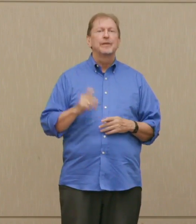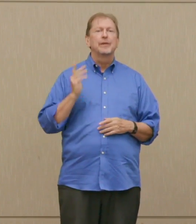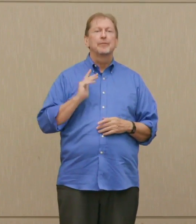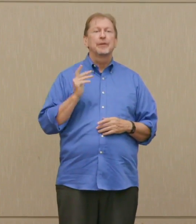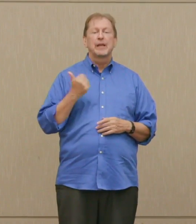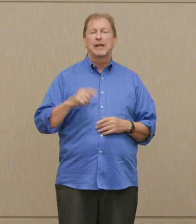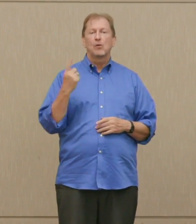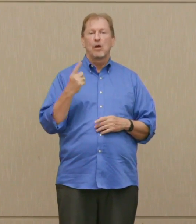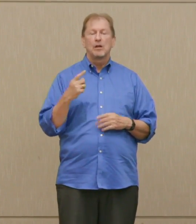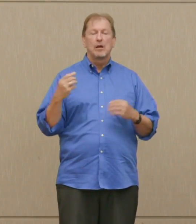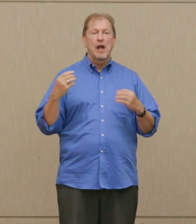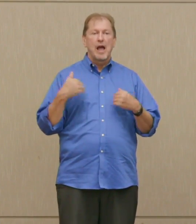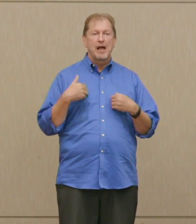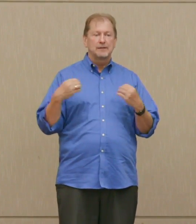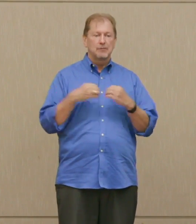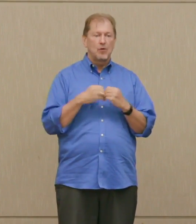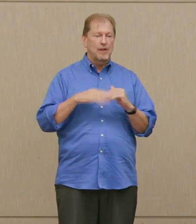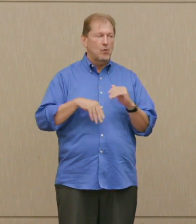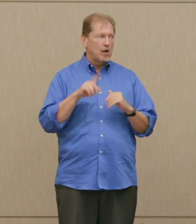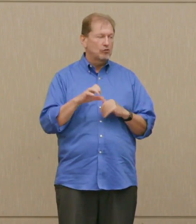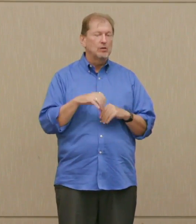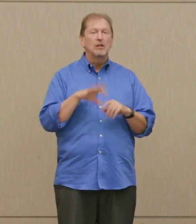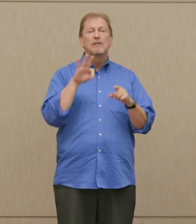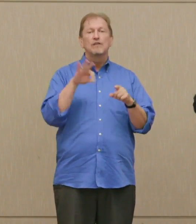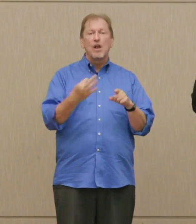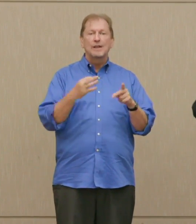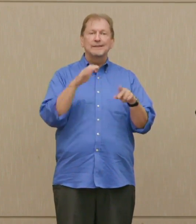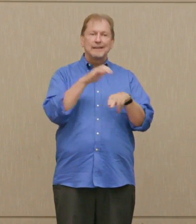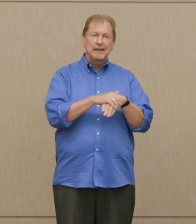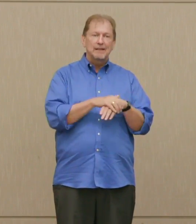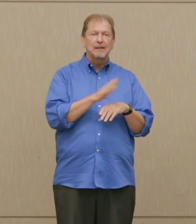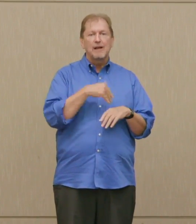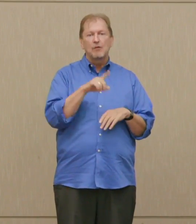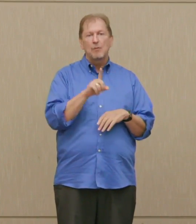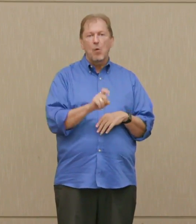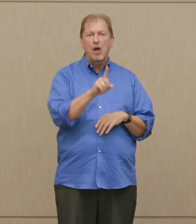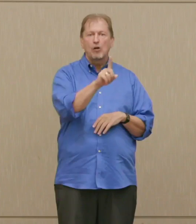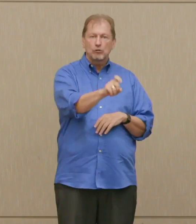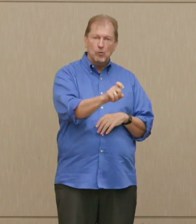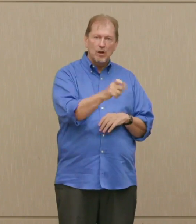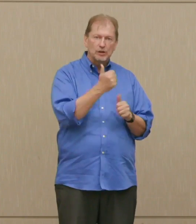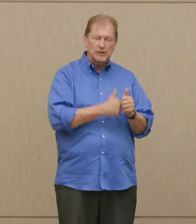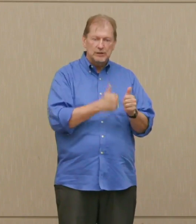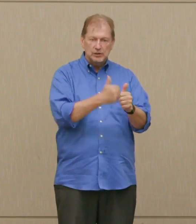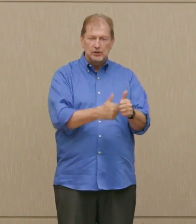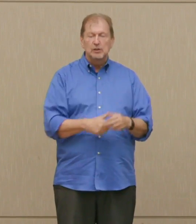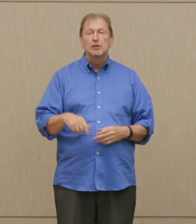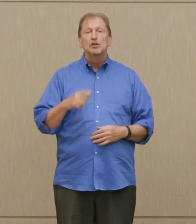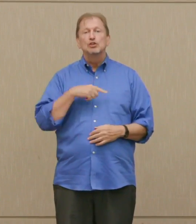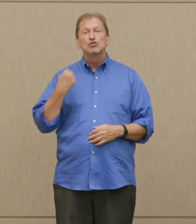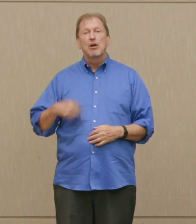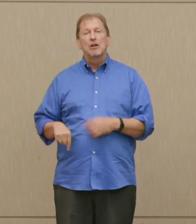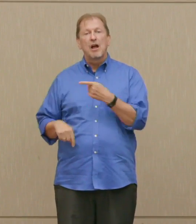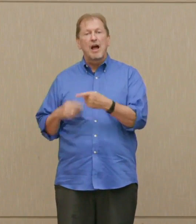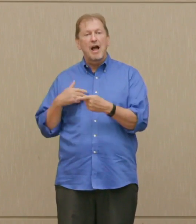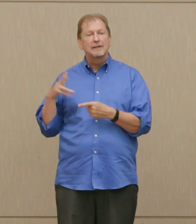France and England, about 100, little more than 100. China, 300.